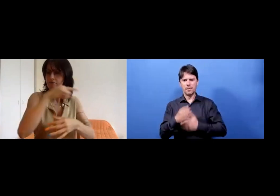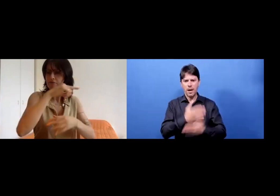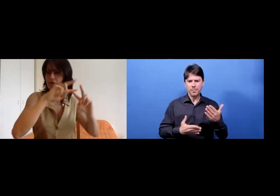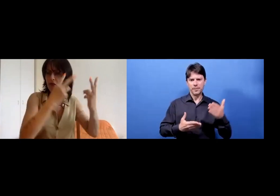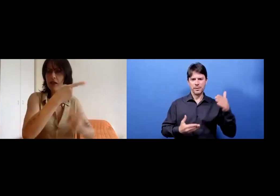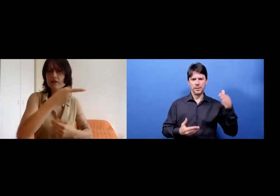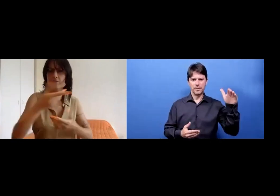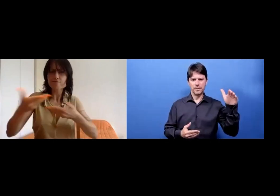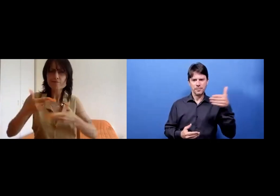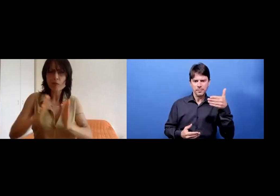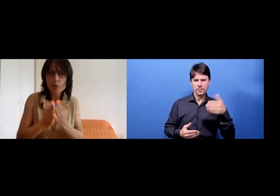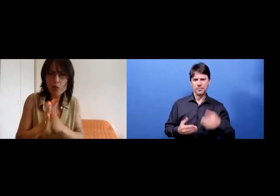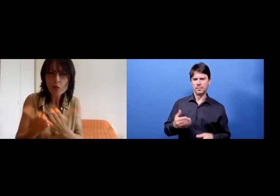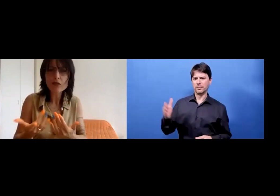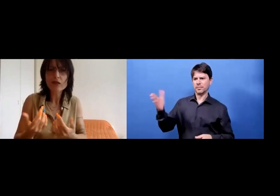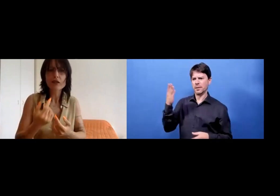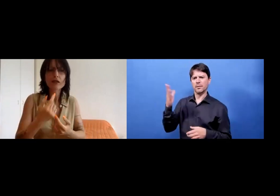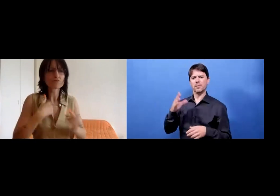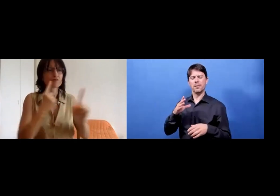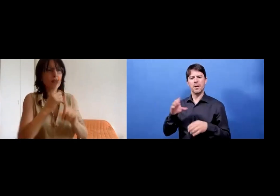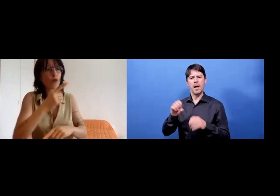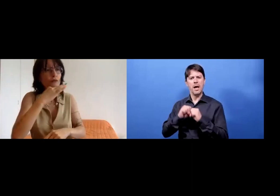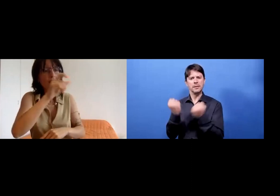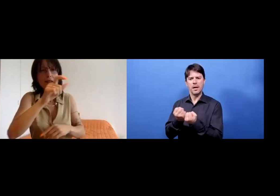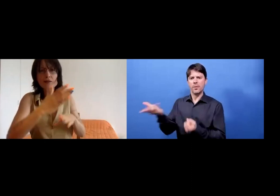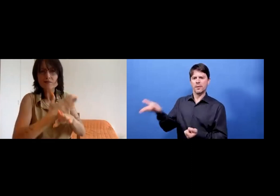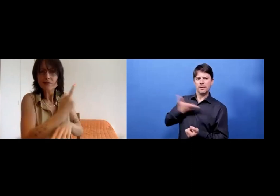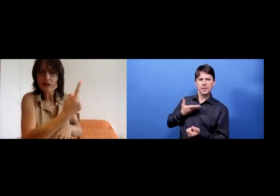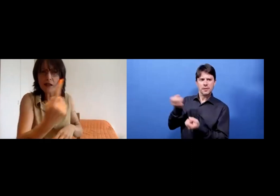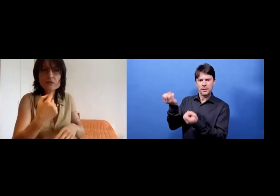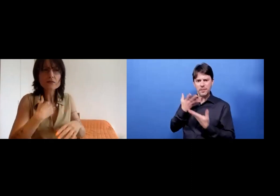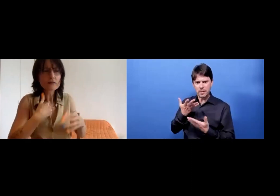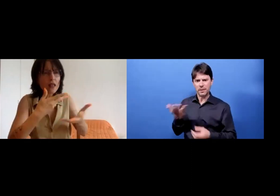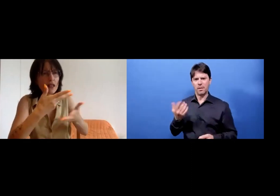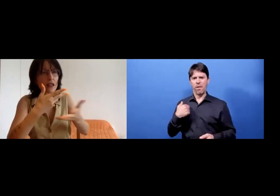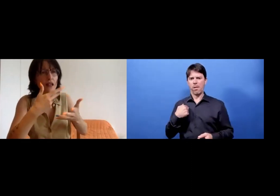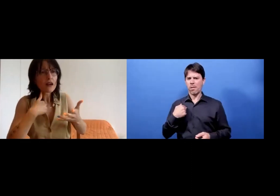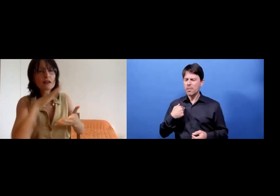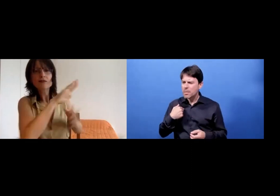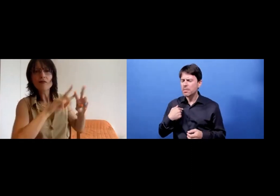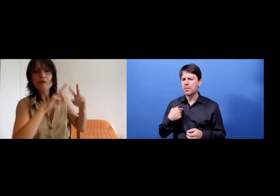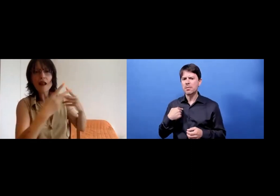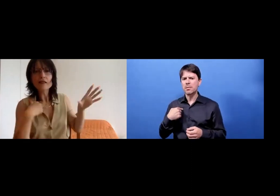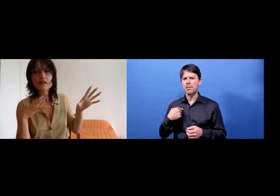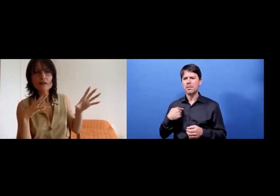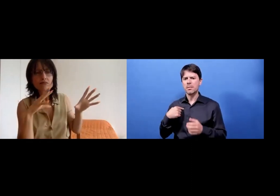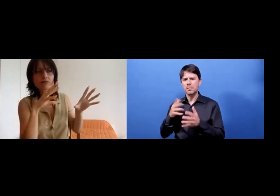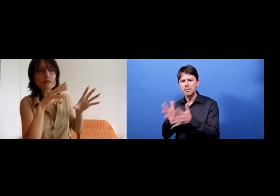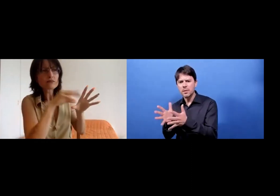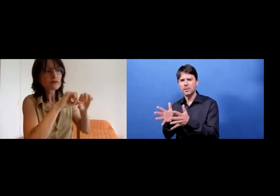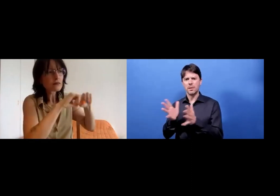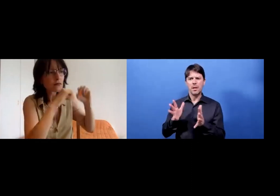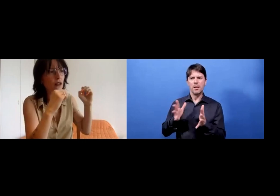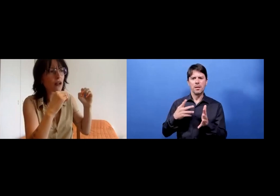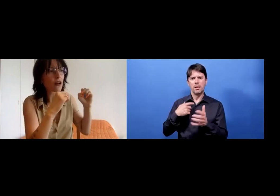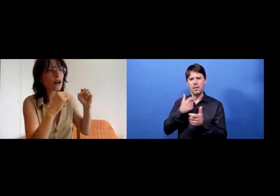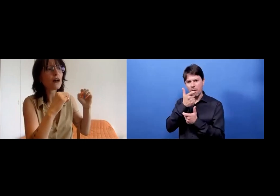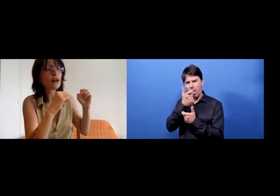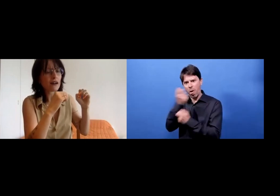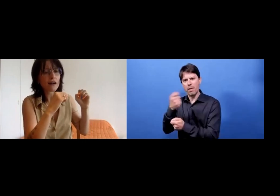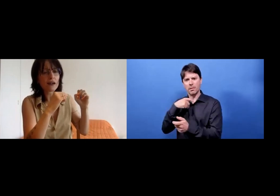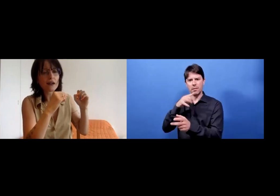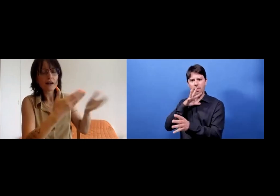They gave me books to think about, literature. And we shared stories. And step by step, I took part in their lives